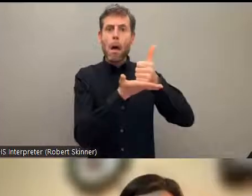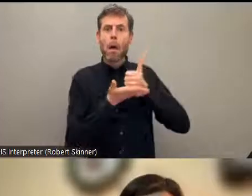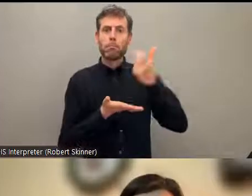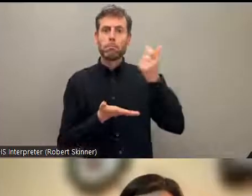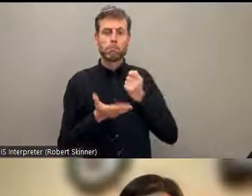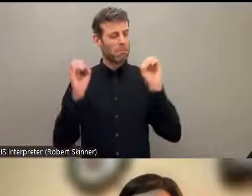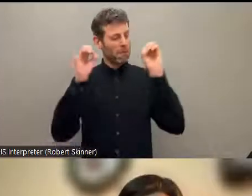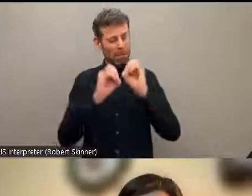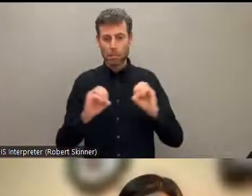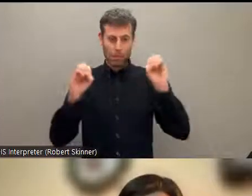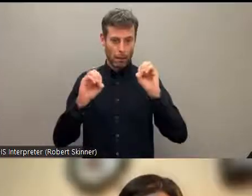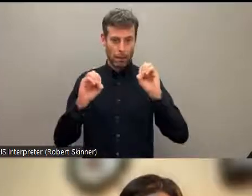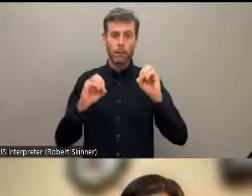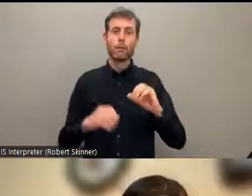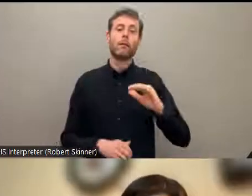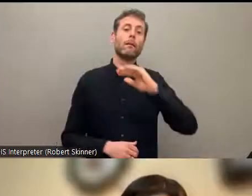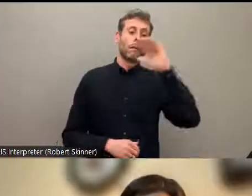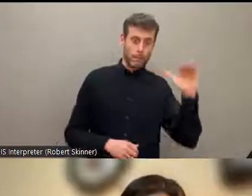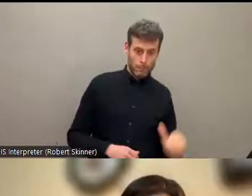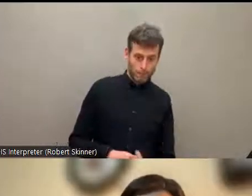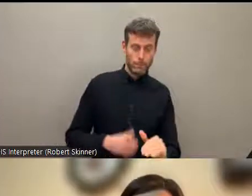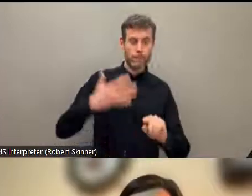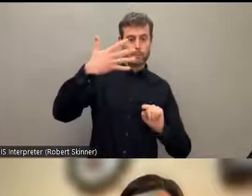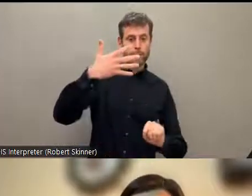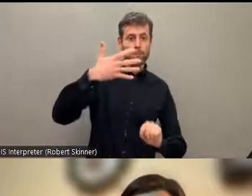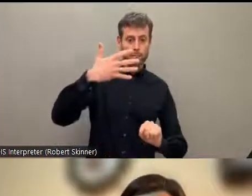is 92.38% indigenous girls and women with disabilities